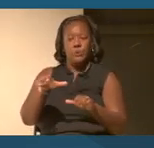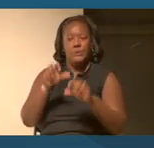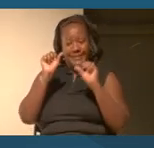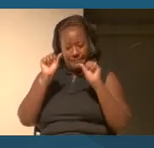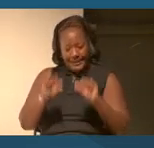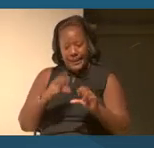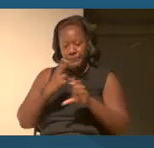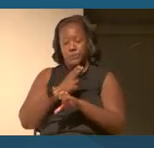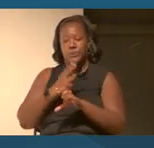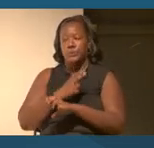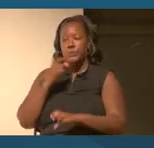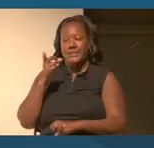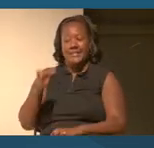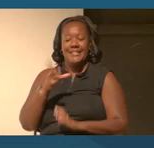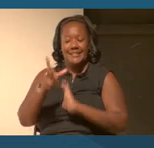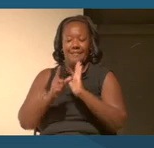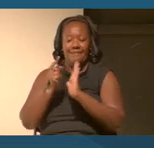this as a resource.